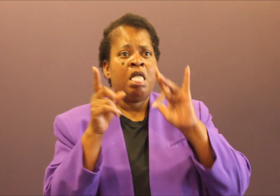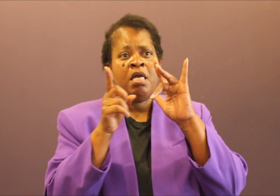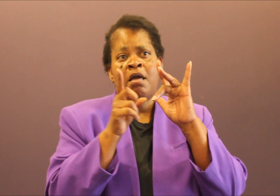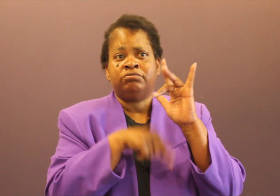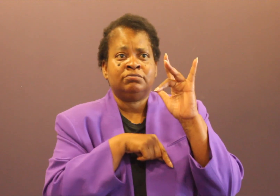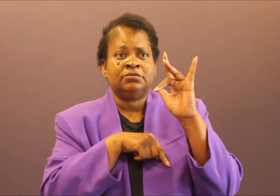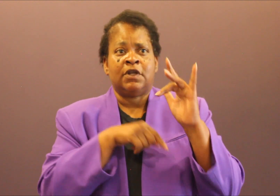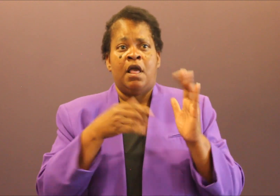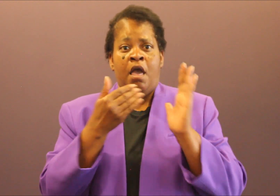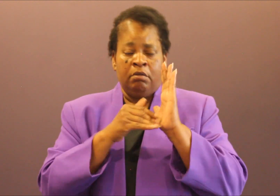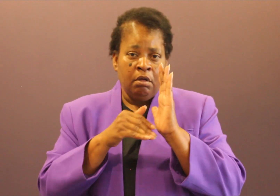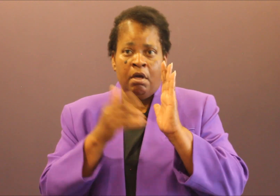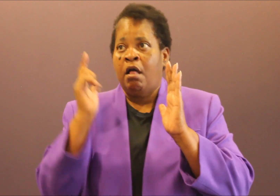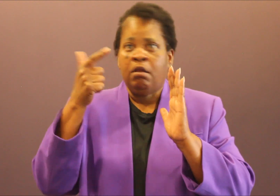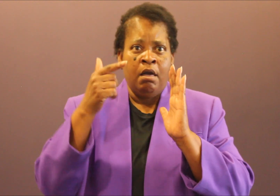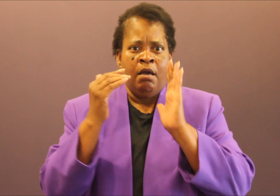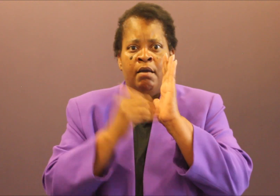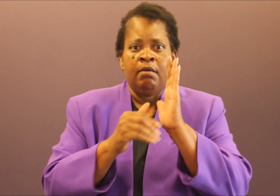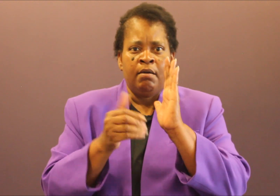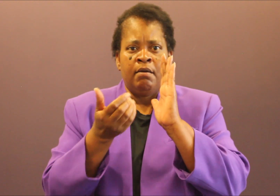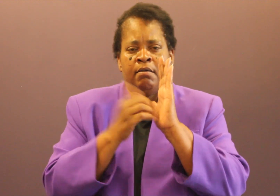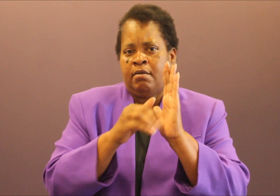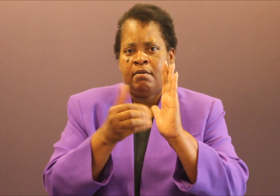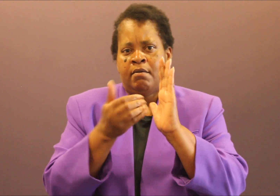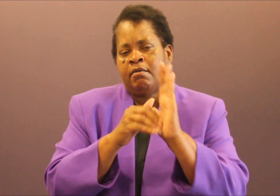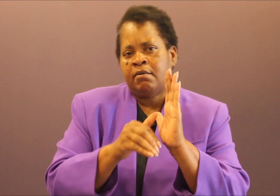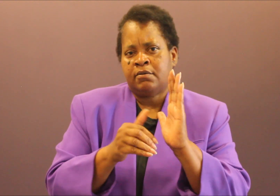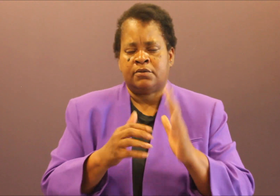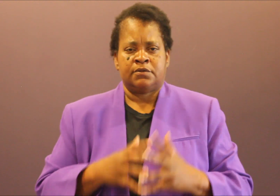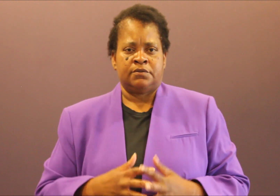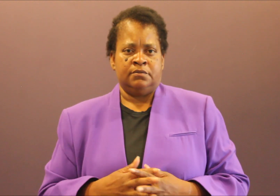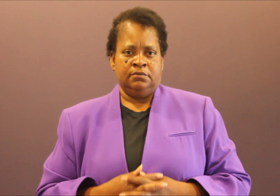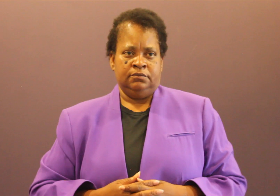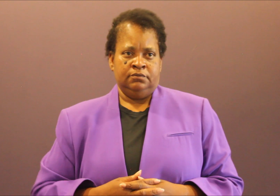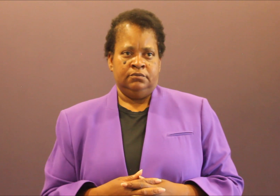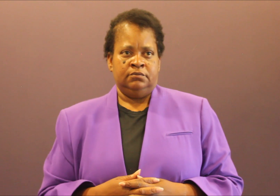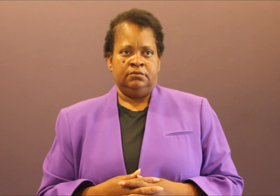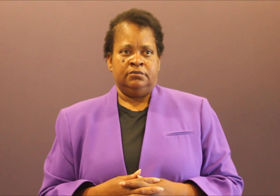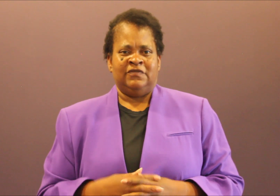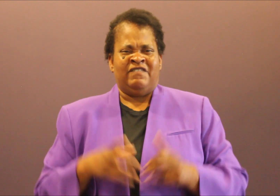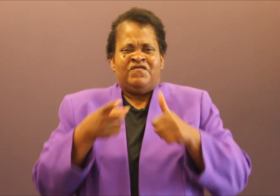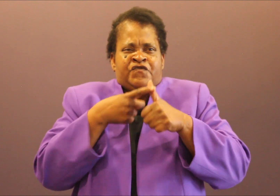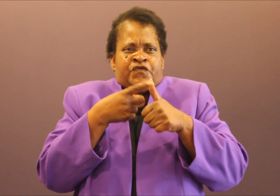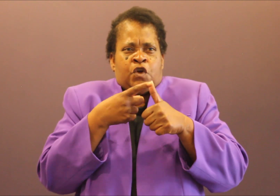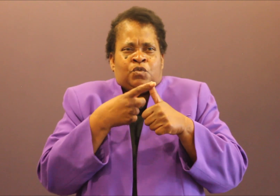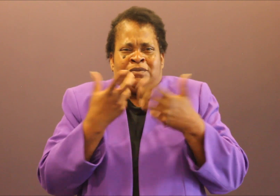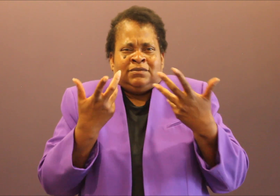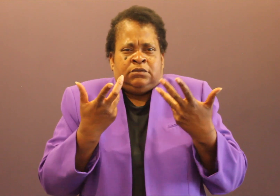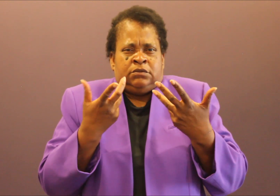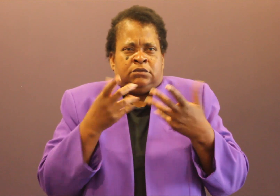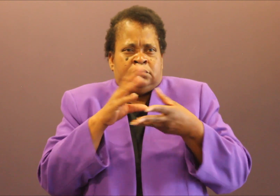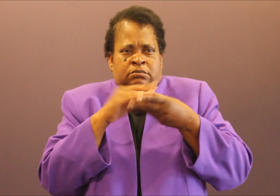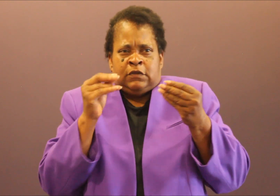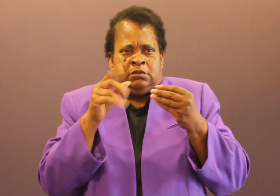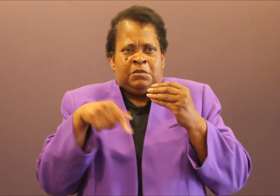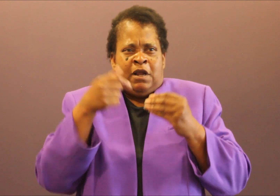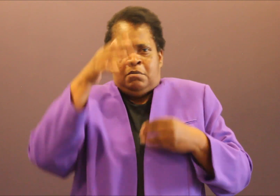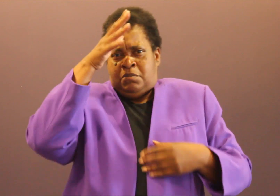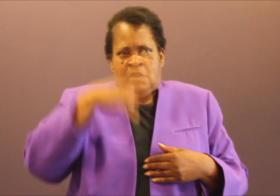the guy may have accidentally shot the Taser and he slipped and fell in the gravel. The guy never came at him. Then the guy ends up getting shot in the